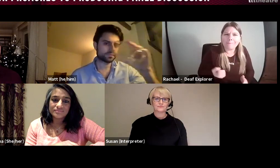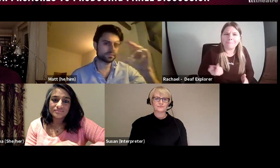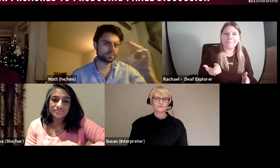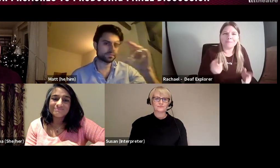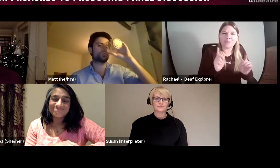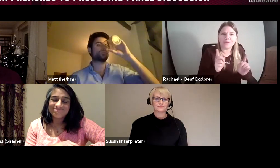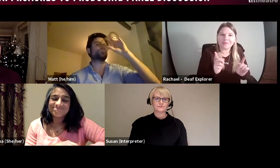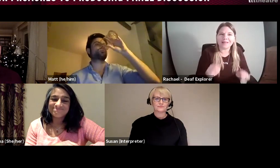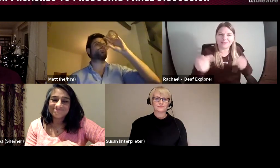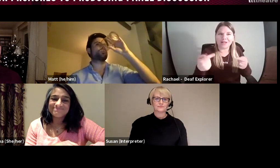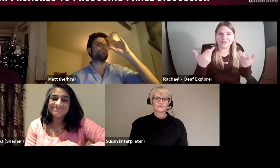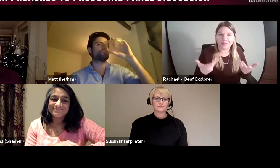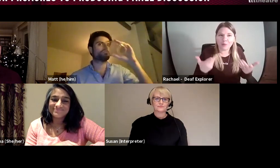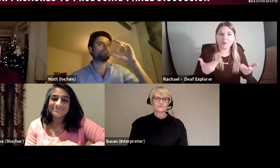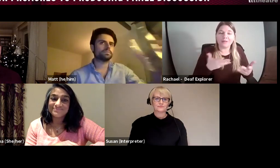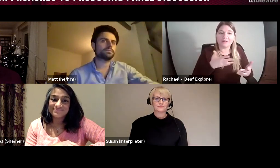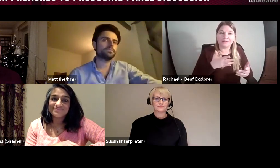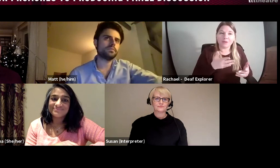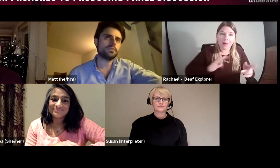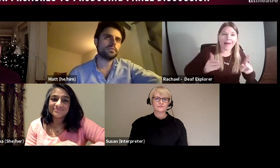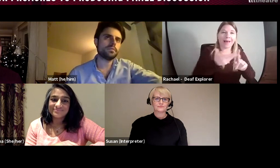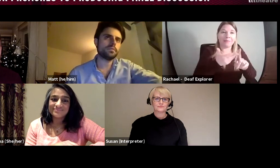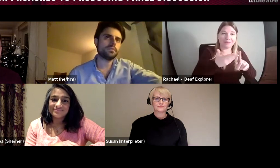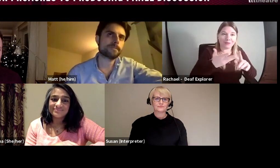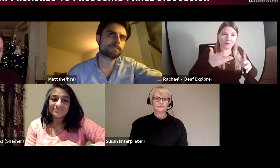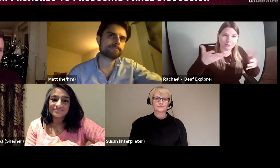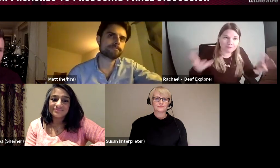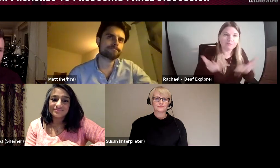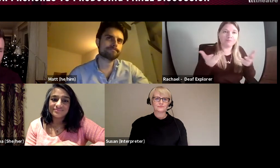that's not a reliable income for someone, that's not sustainable, they could not live on that